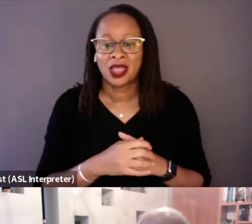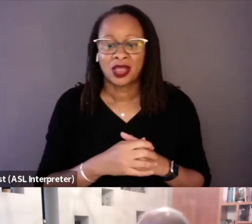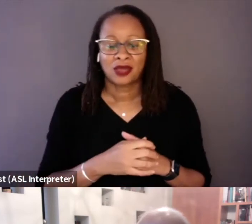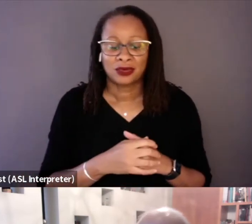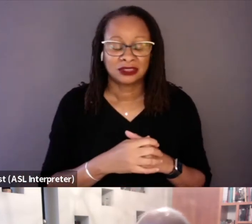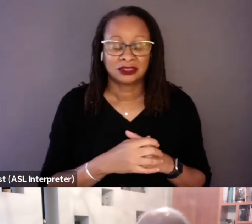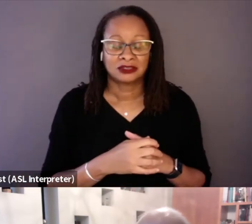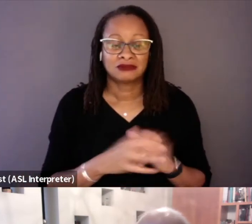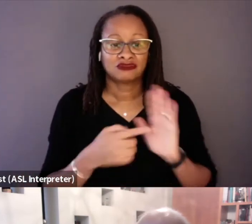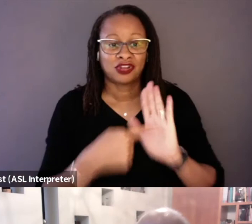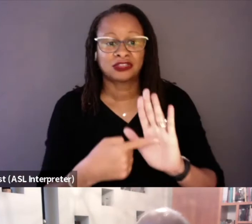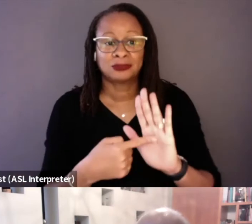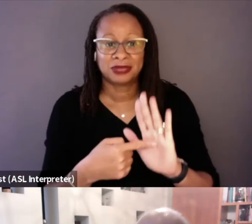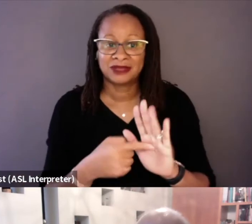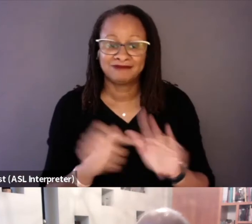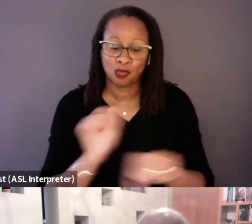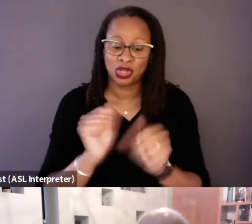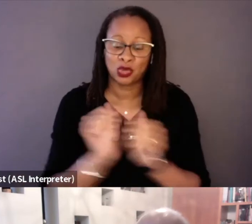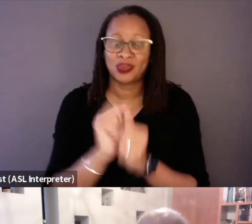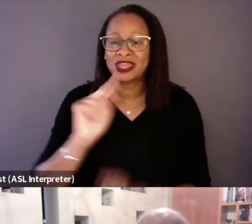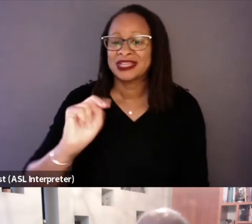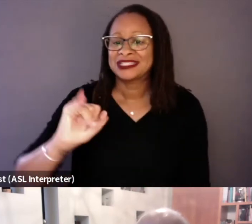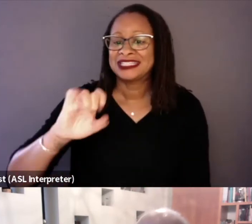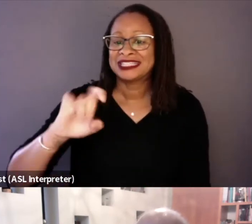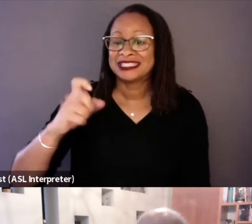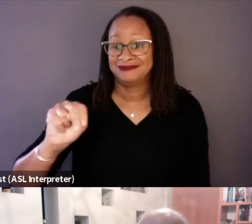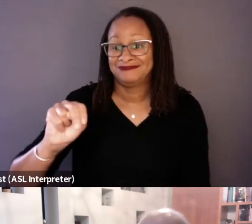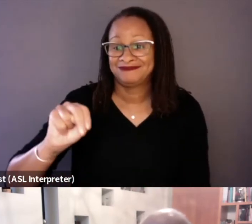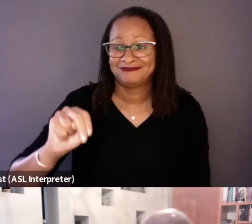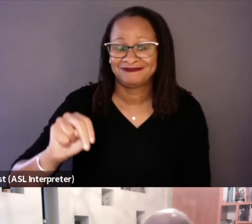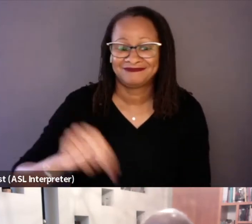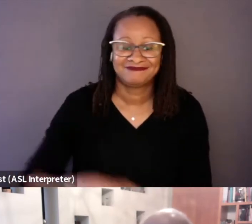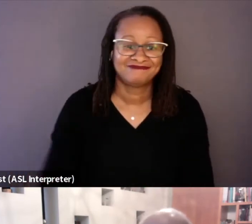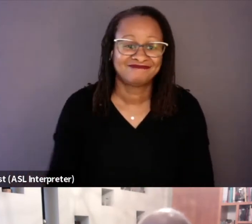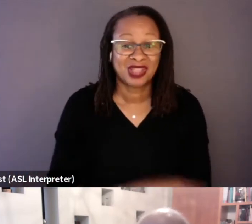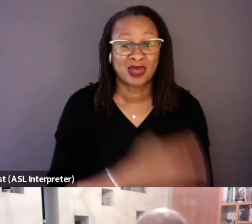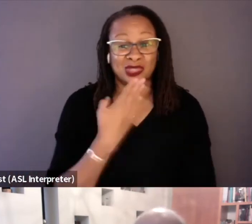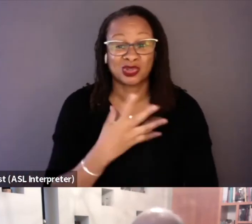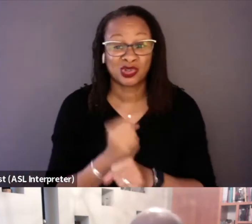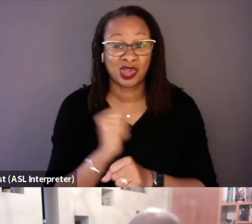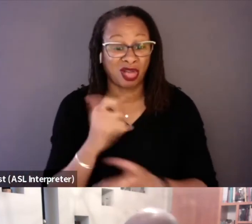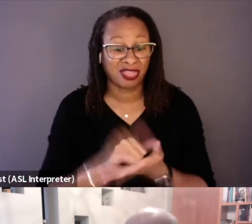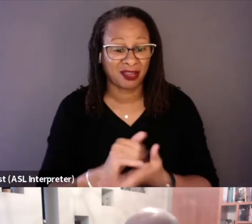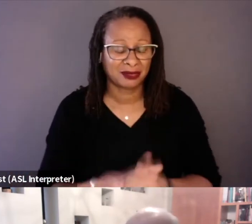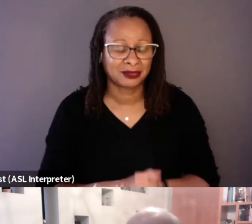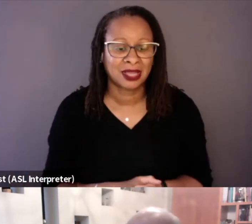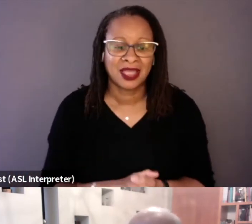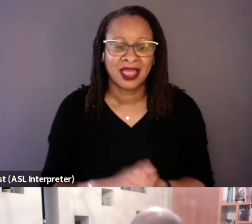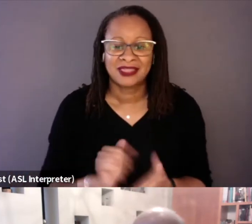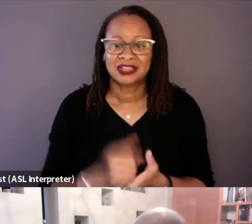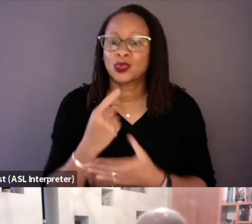That was good that you got all that. Yeah. I mean, I think that's one of the surprising things